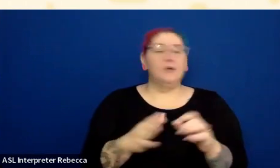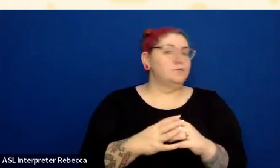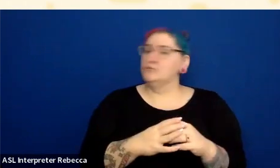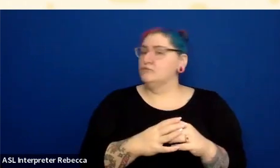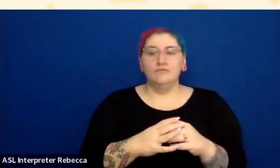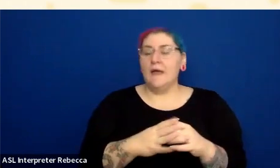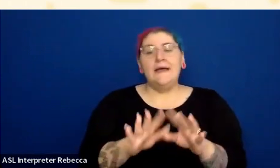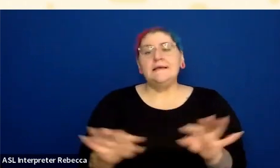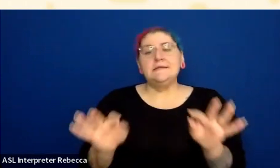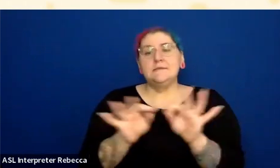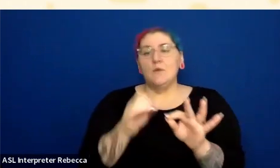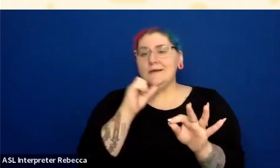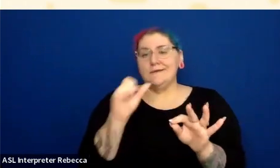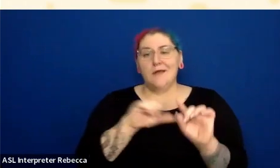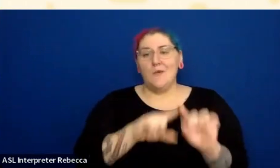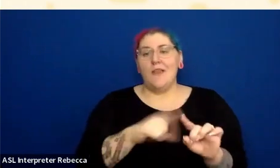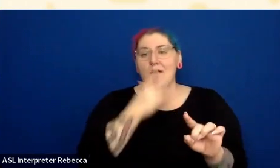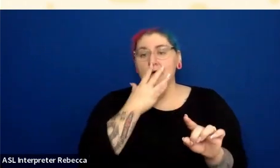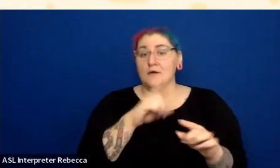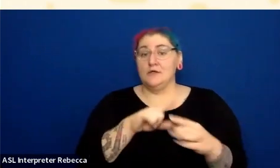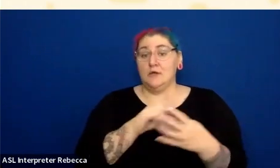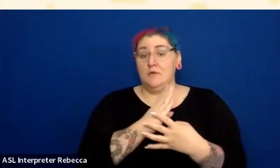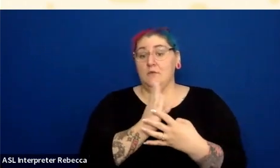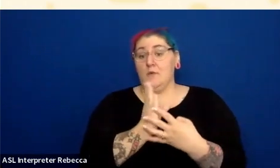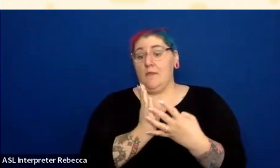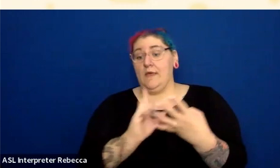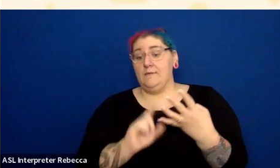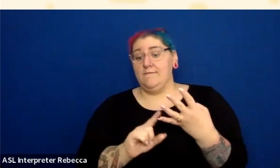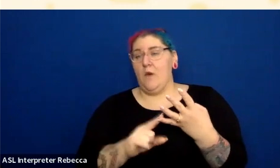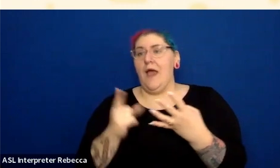OK, so we're only up to four. We're halfway through our time, and we're only up to four, how's that possible?